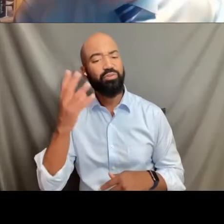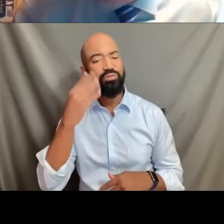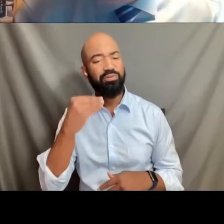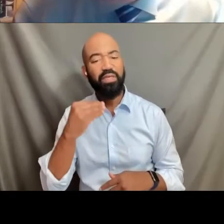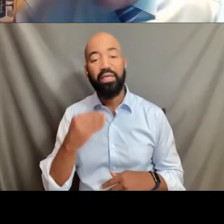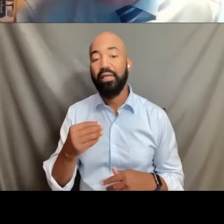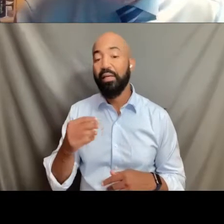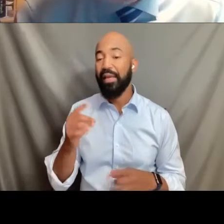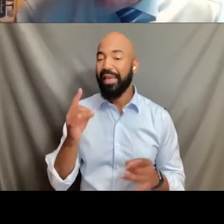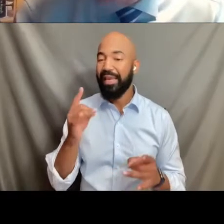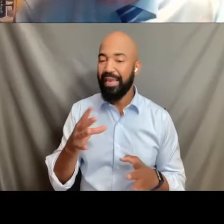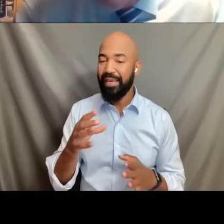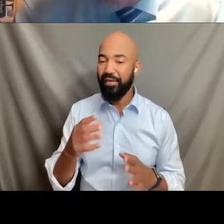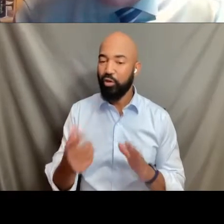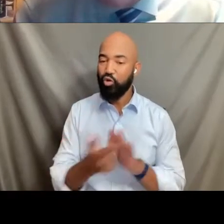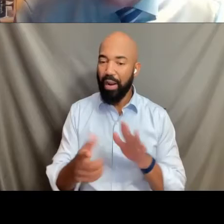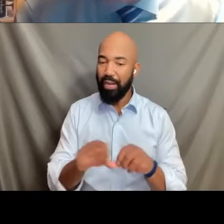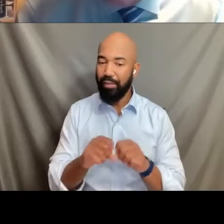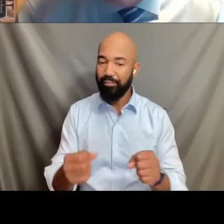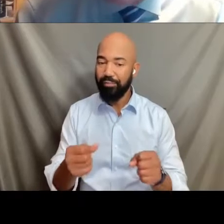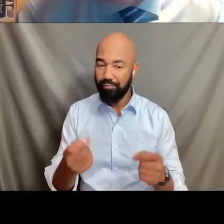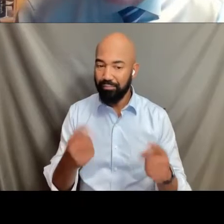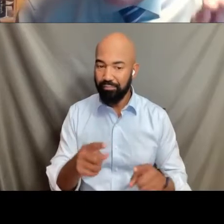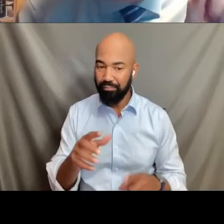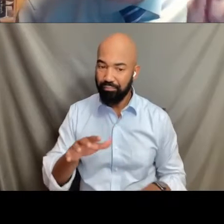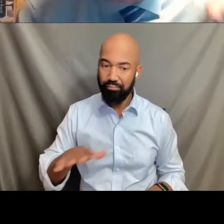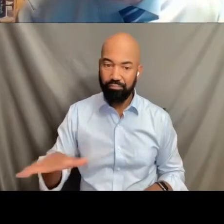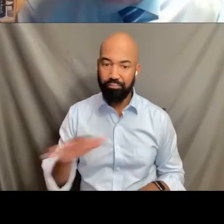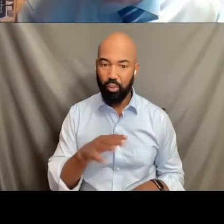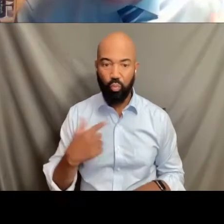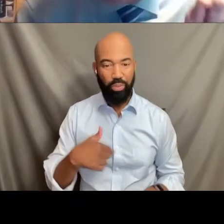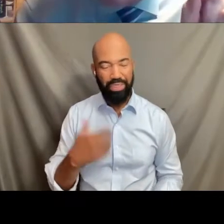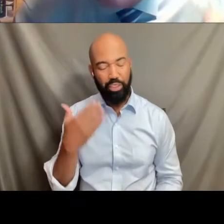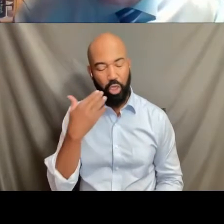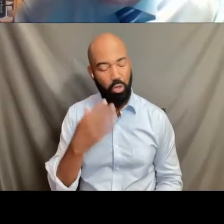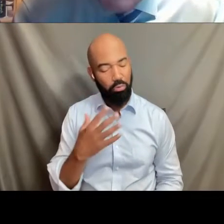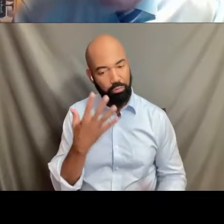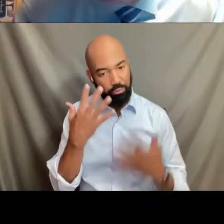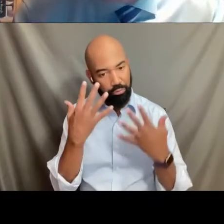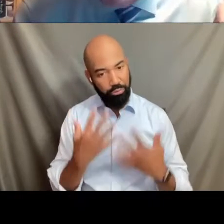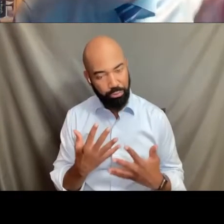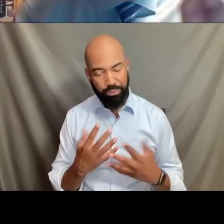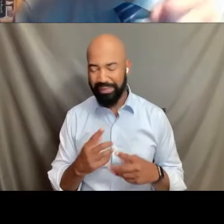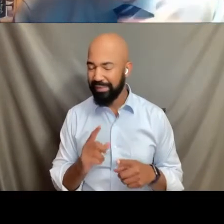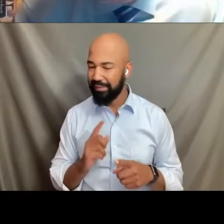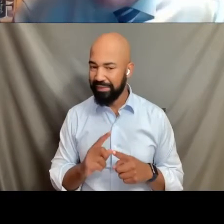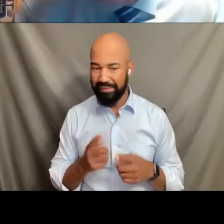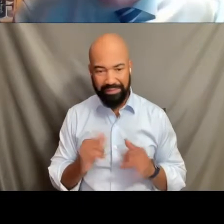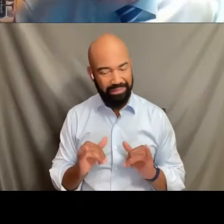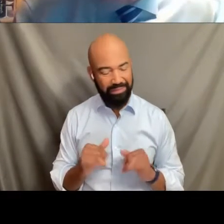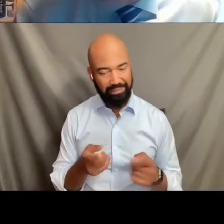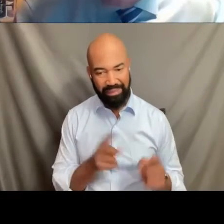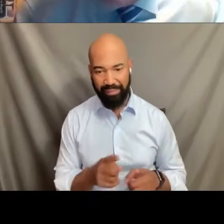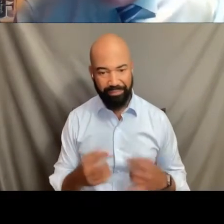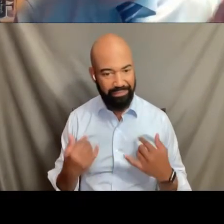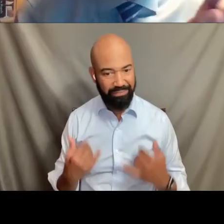We know well regrettably tonight going forward that it continues to happen. This was a big change in the law